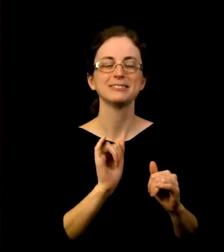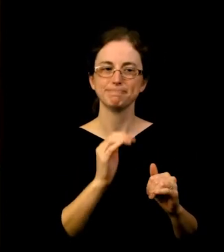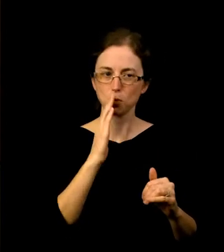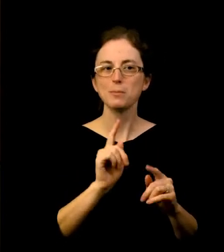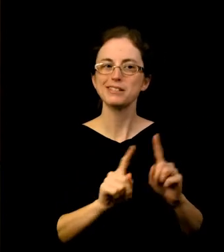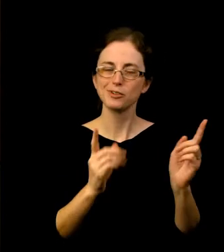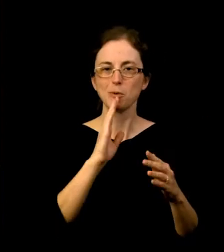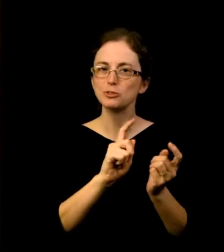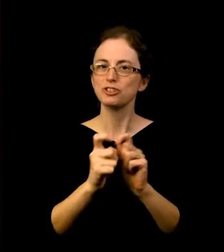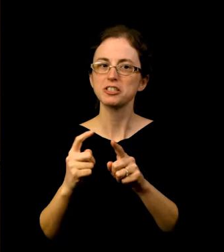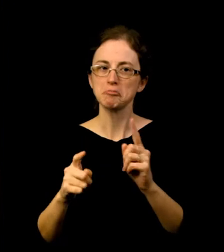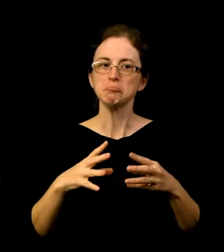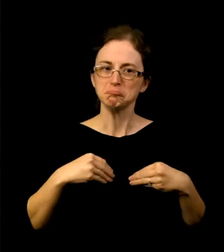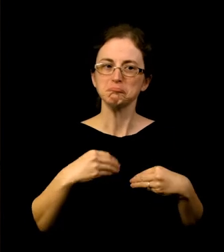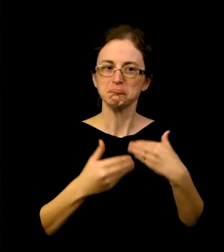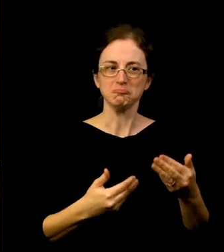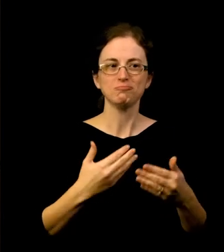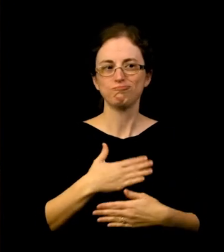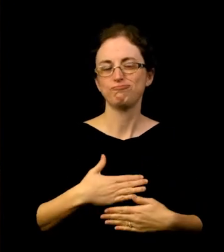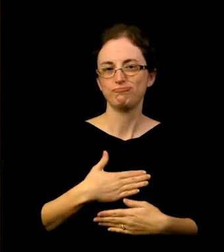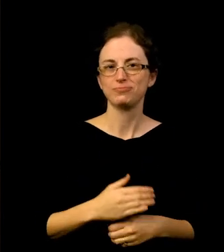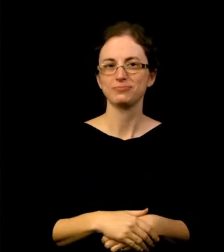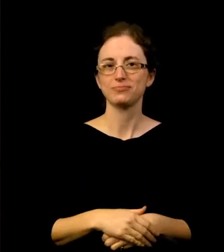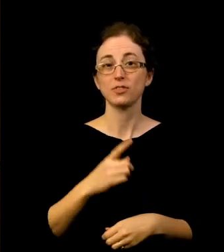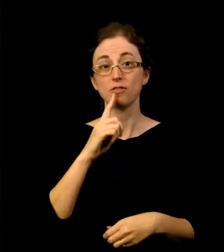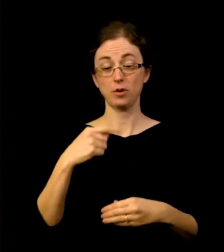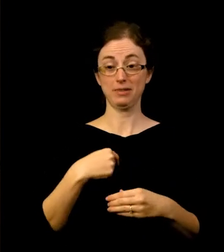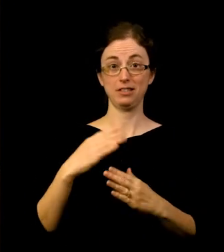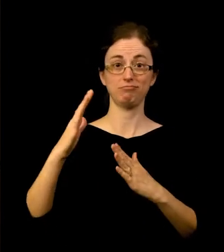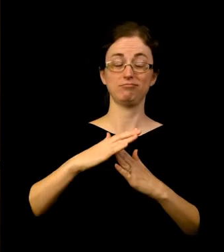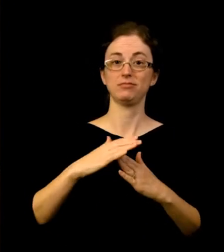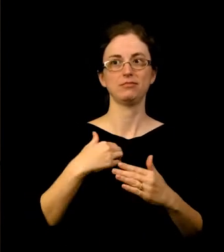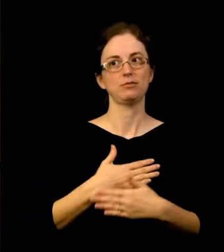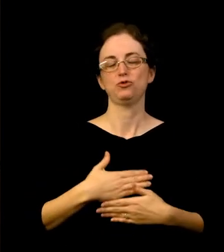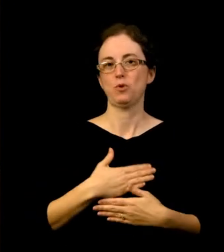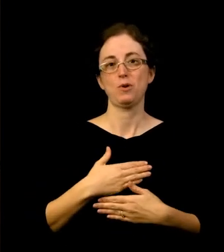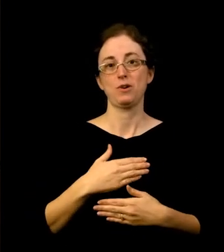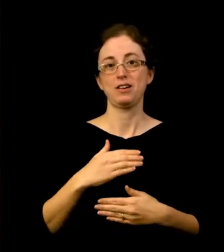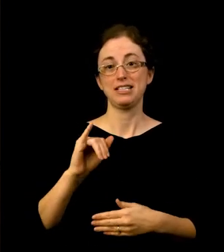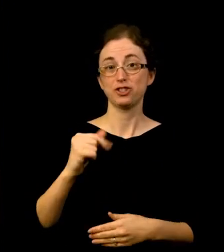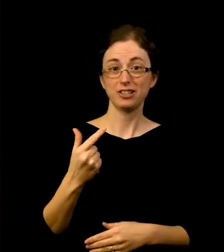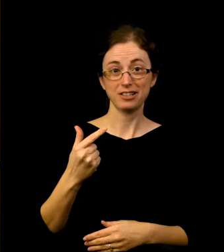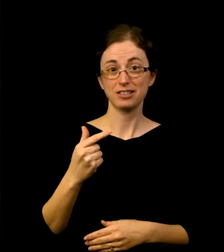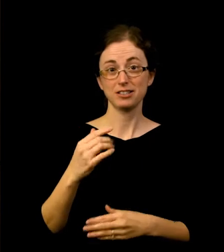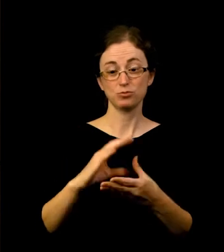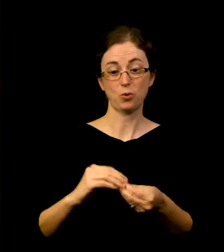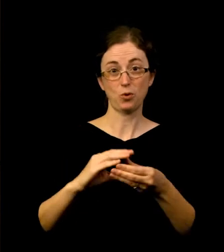honestly has been being able to do the Instagram Stories because I feel like I can express myself in those Instagram Stories.